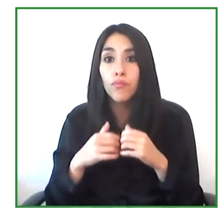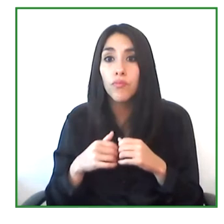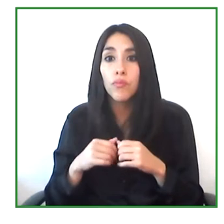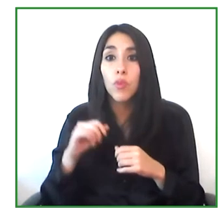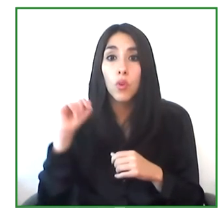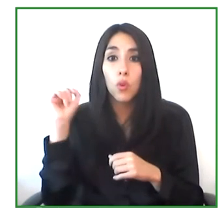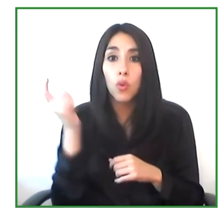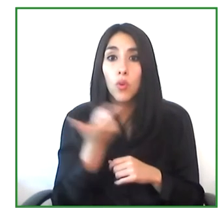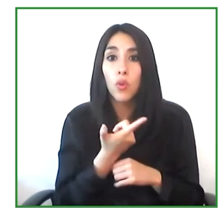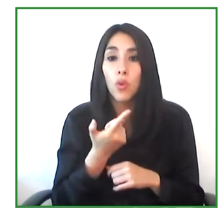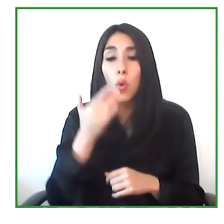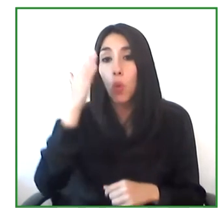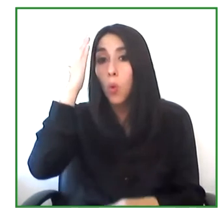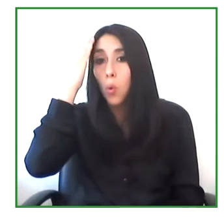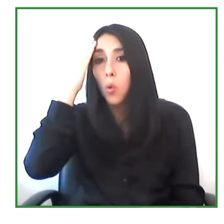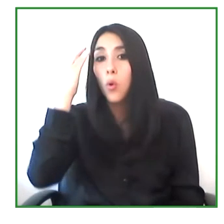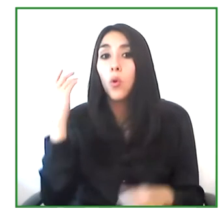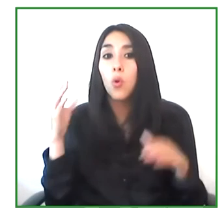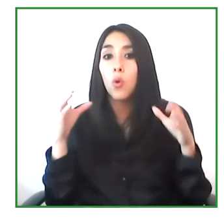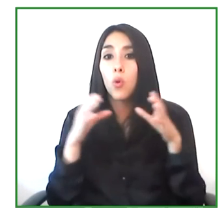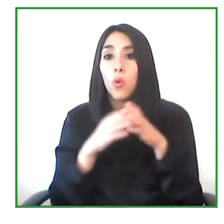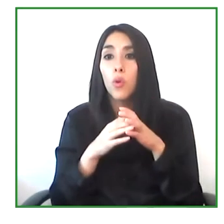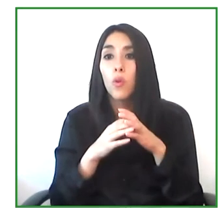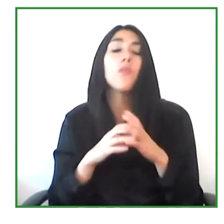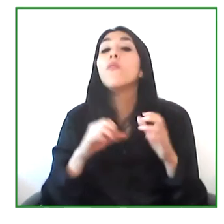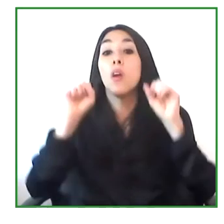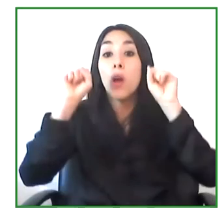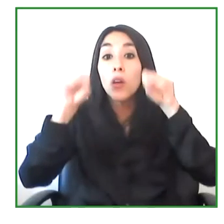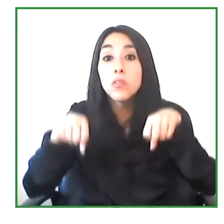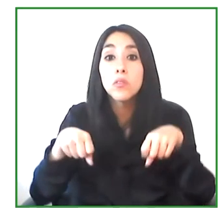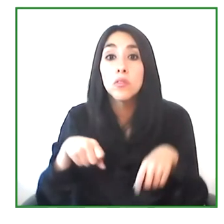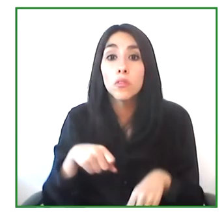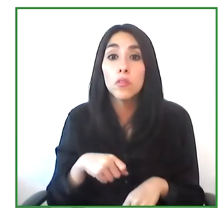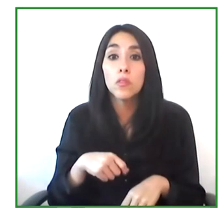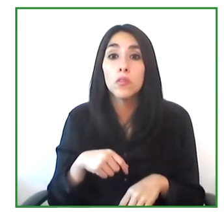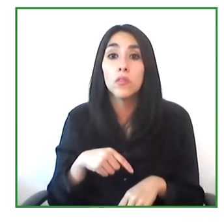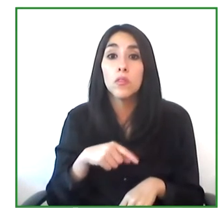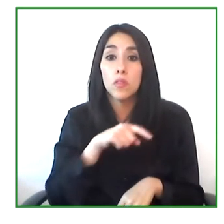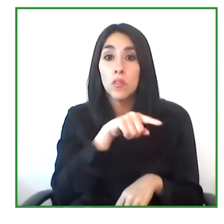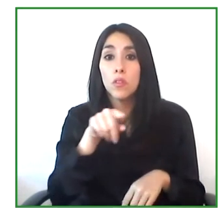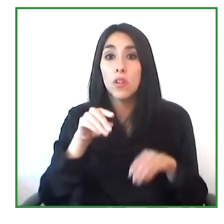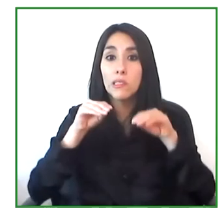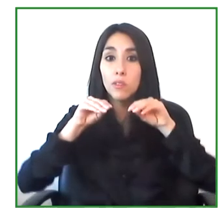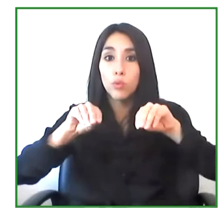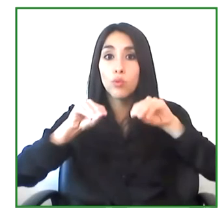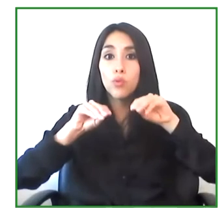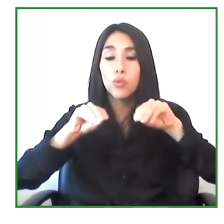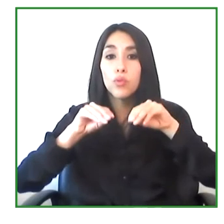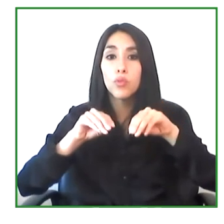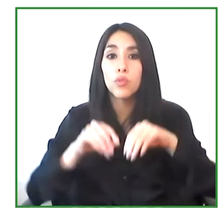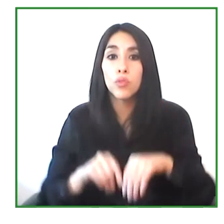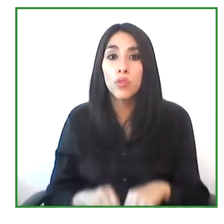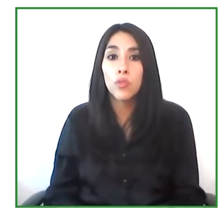a lot of practical applications, but I think also they will be able to carry out their knowledge and transfer it to other people.